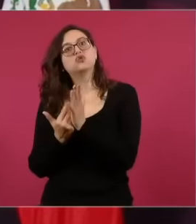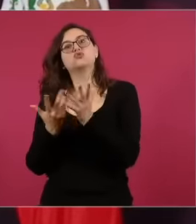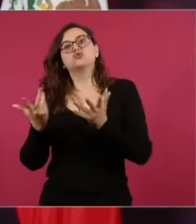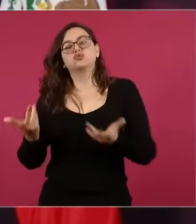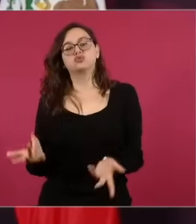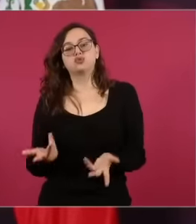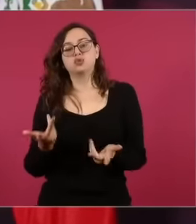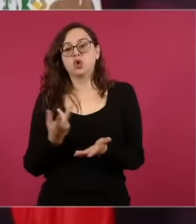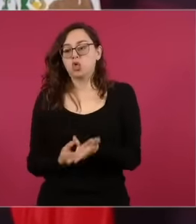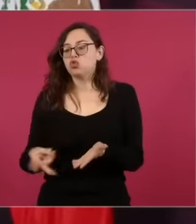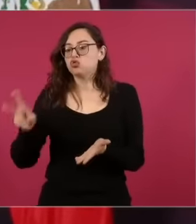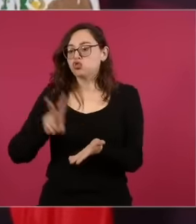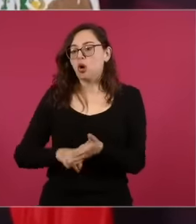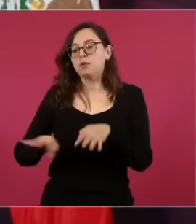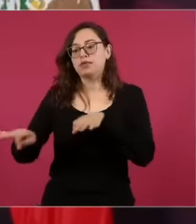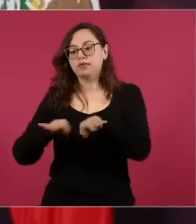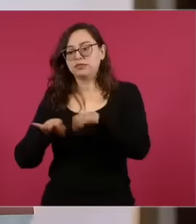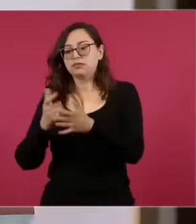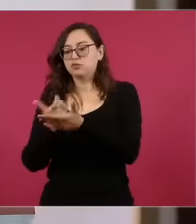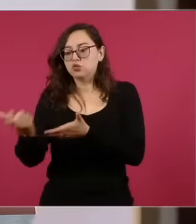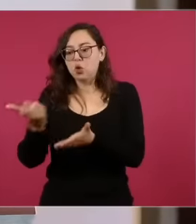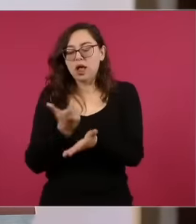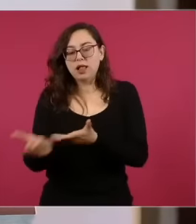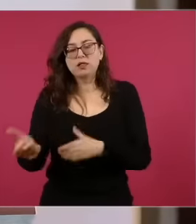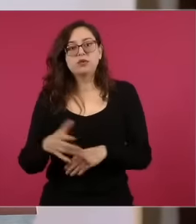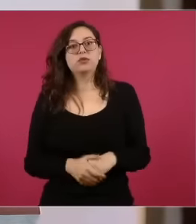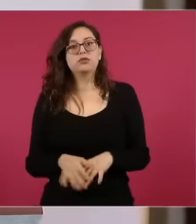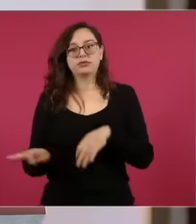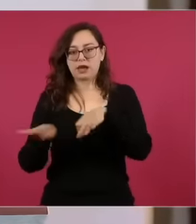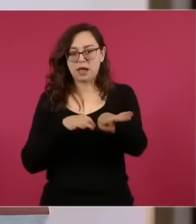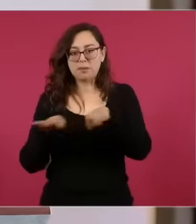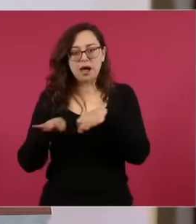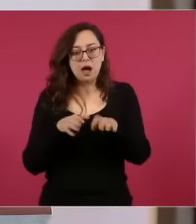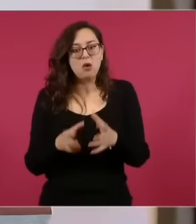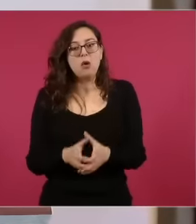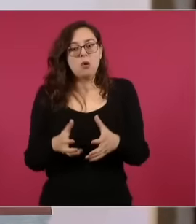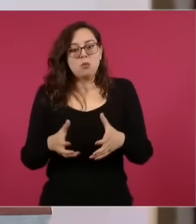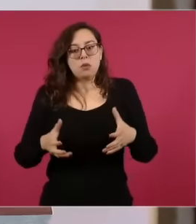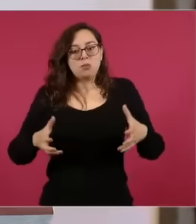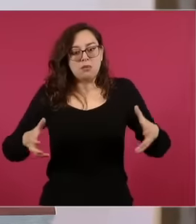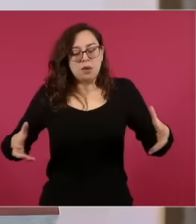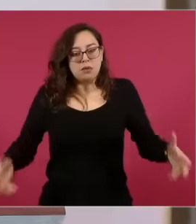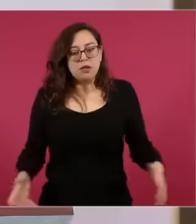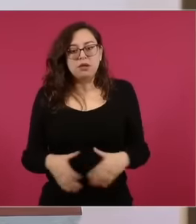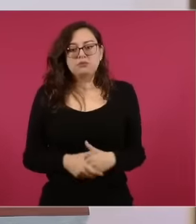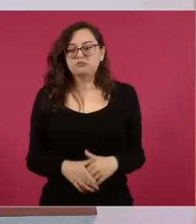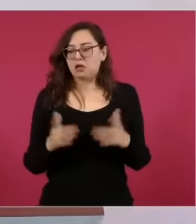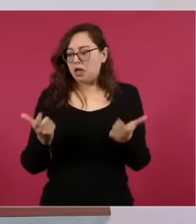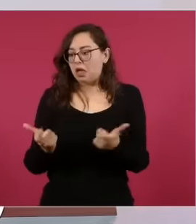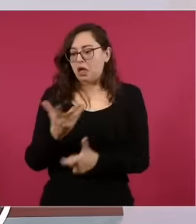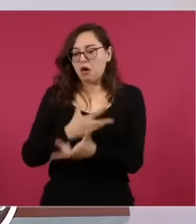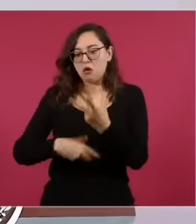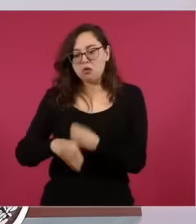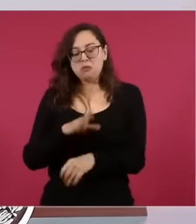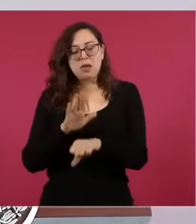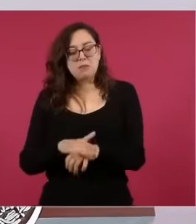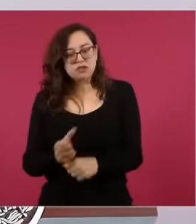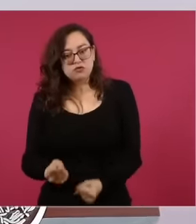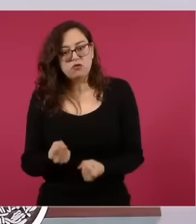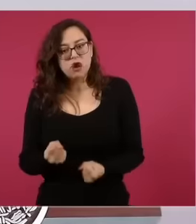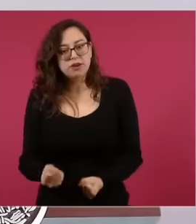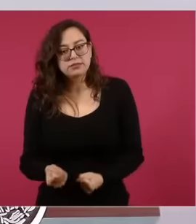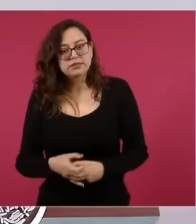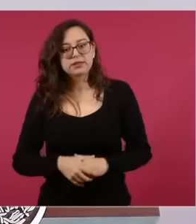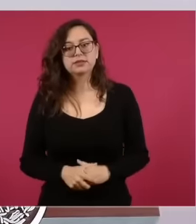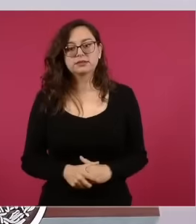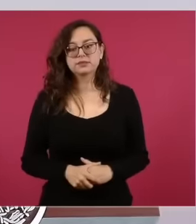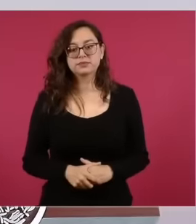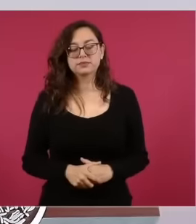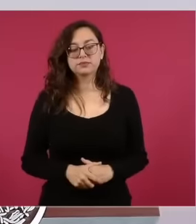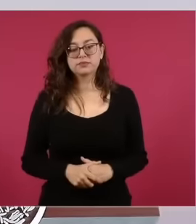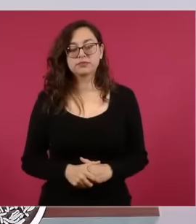unemployment the economy is strong But they also